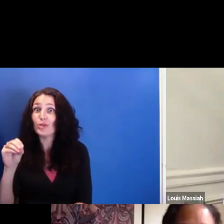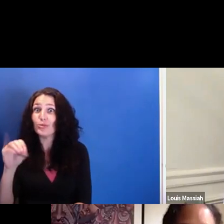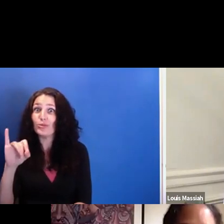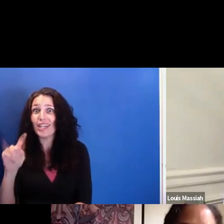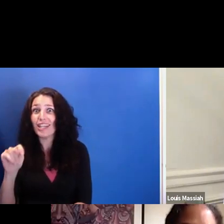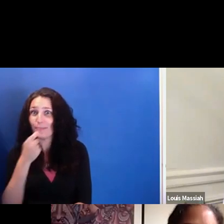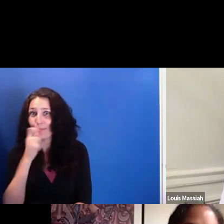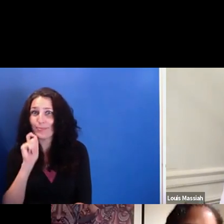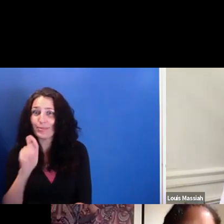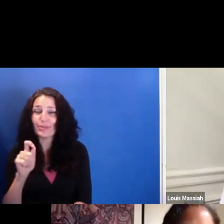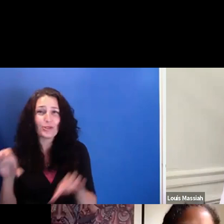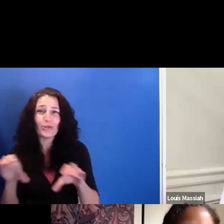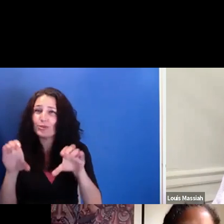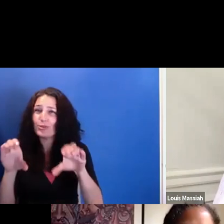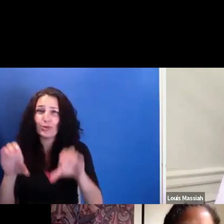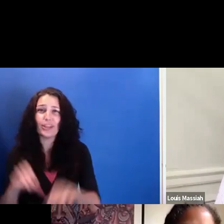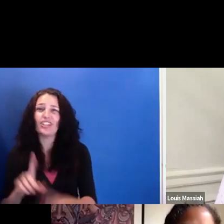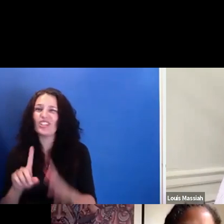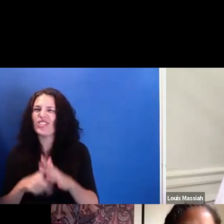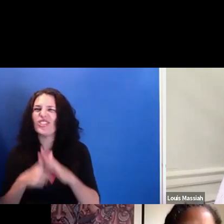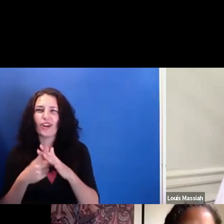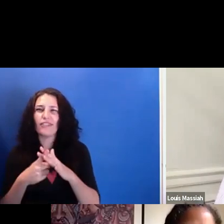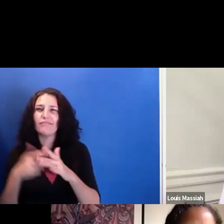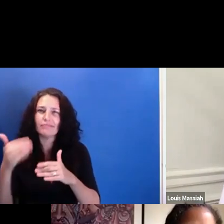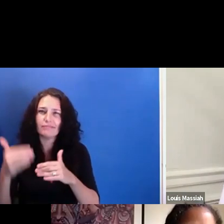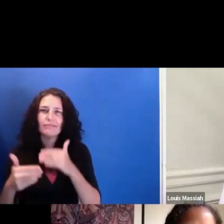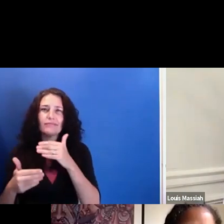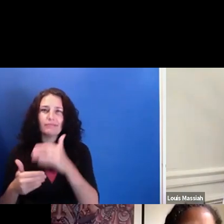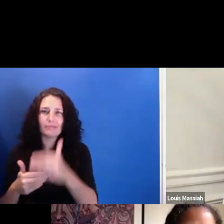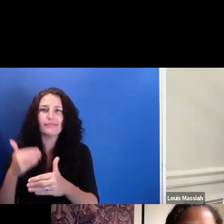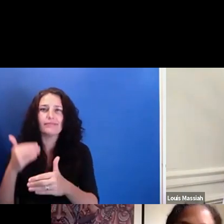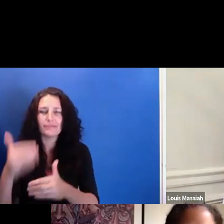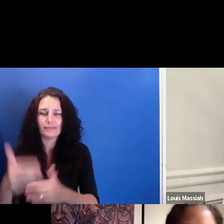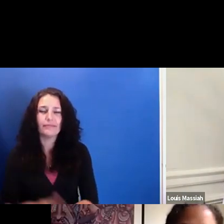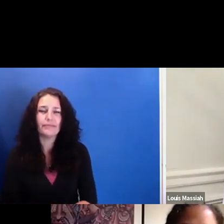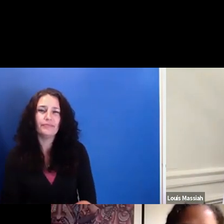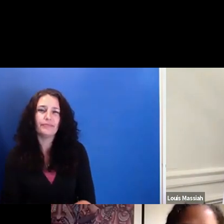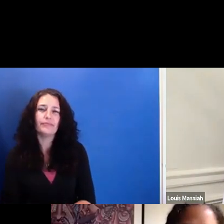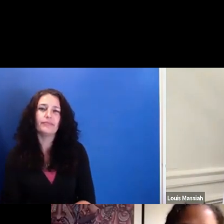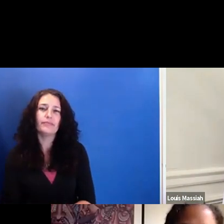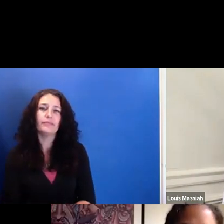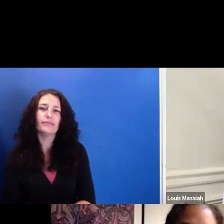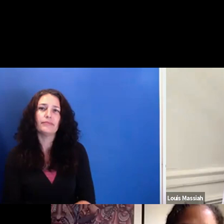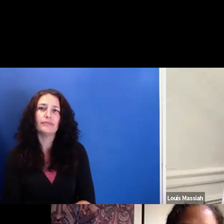Start in the smallest increment, but start it and do something. Yeah, I mean, I would just--